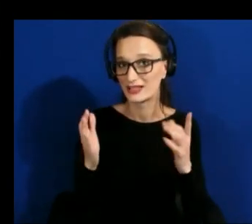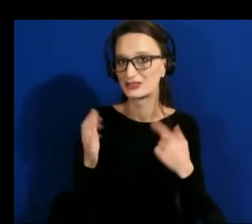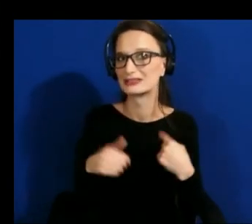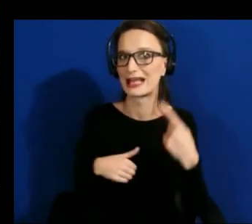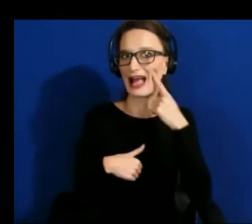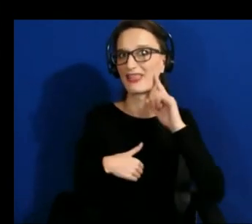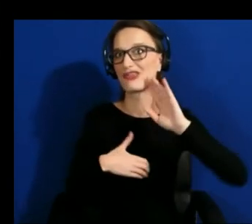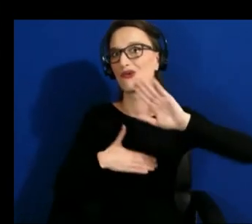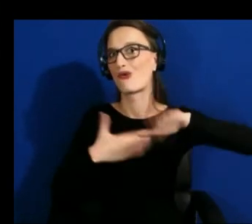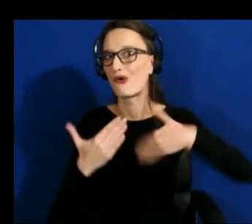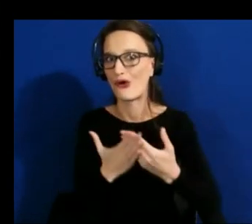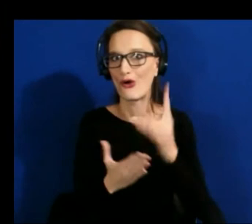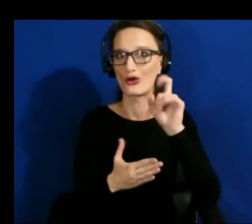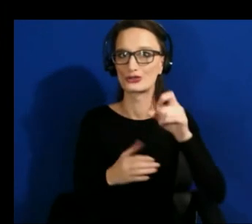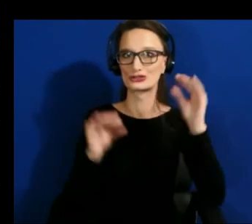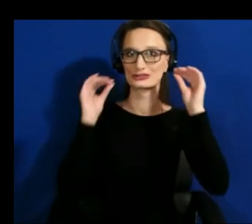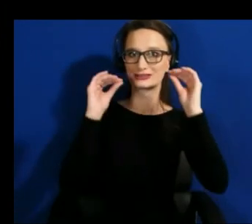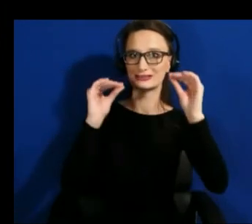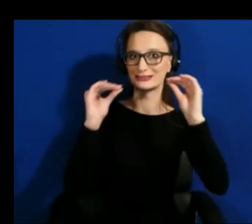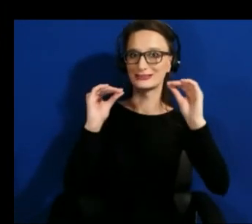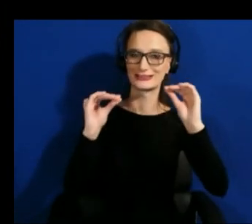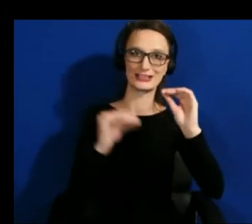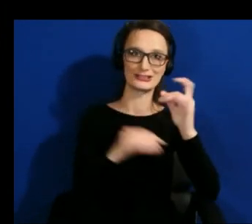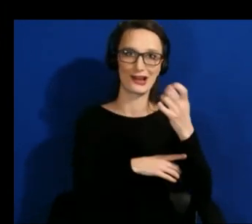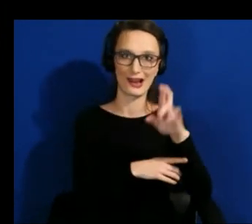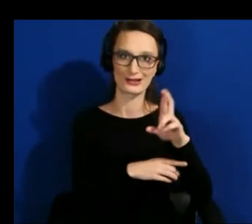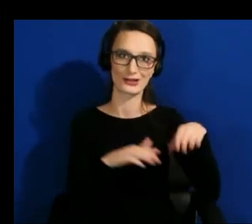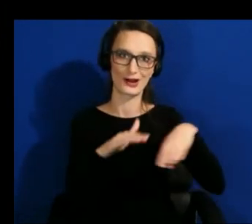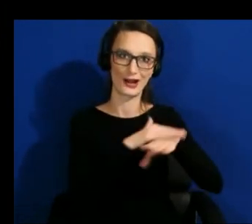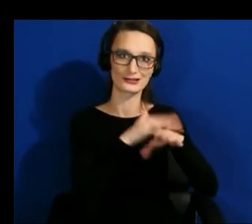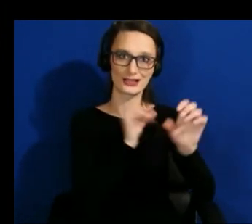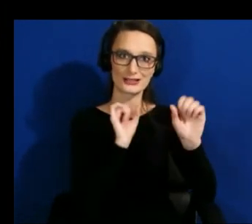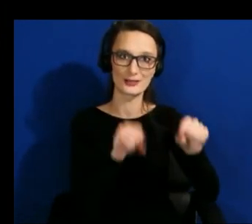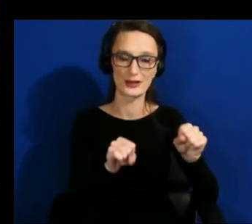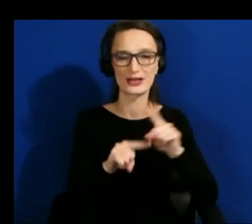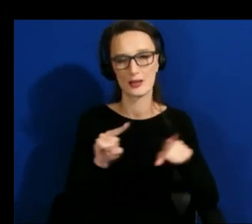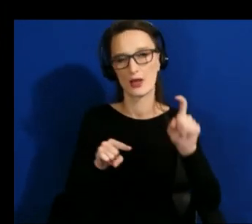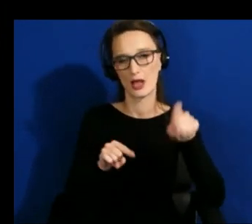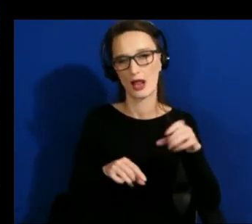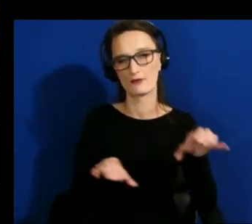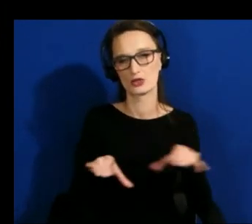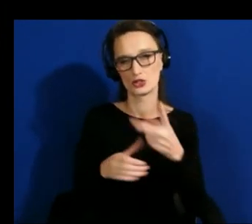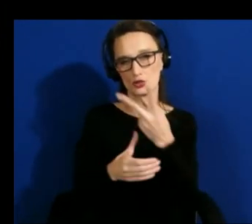um but they're you know we need to do both we need to focus on accessibility and we need to